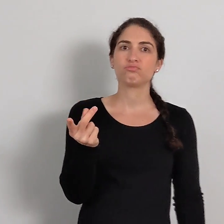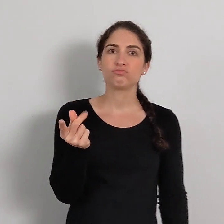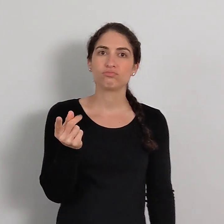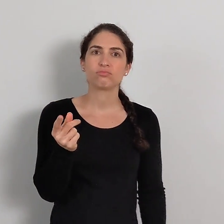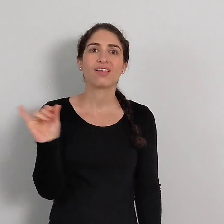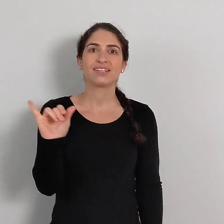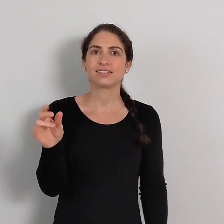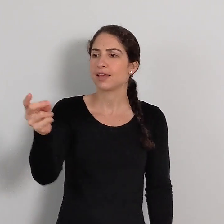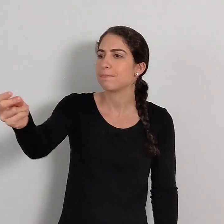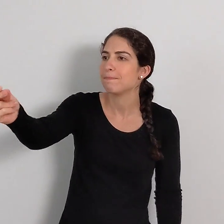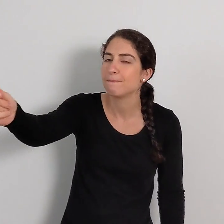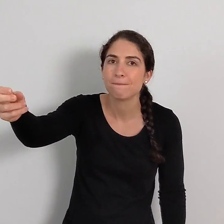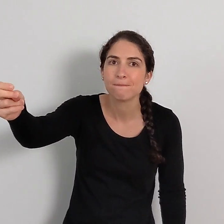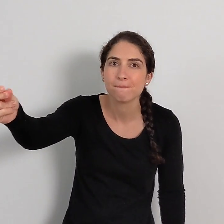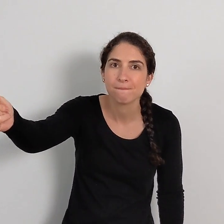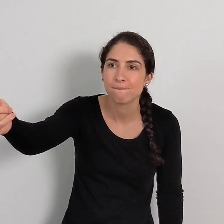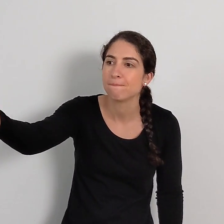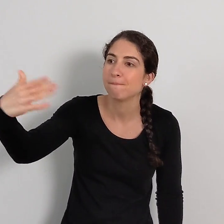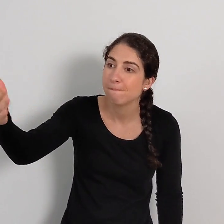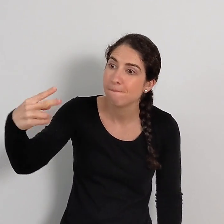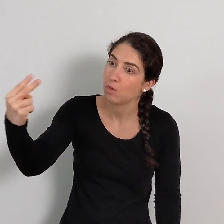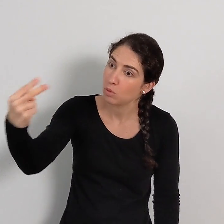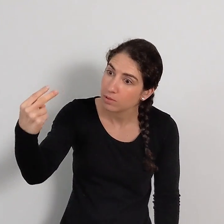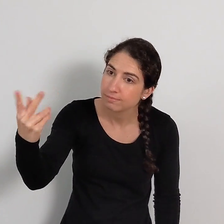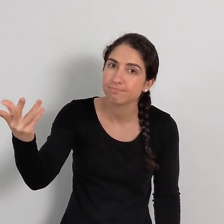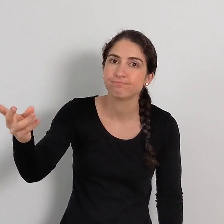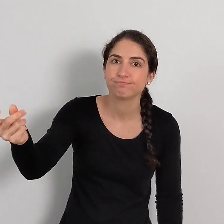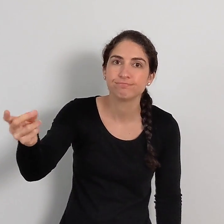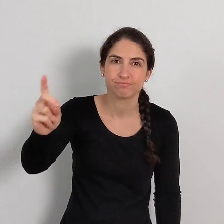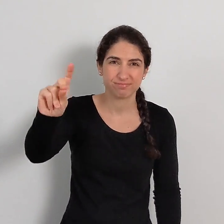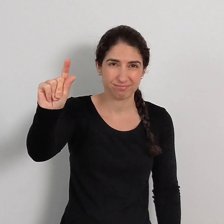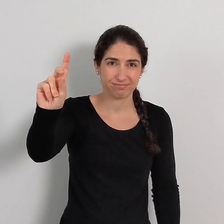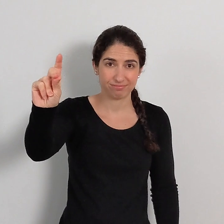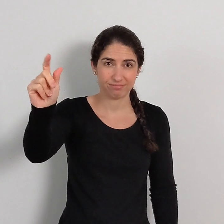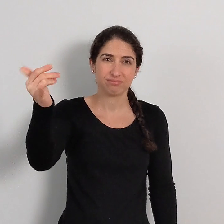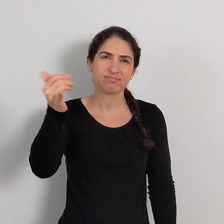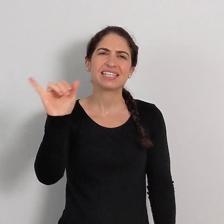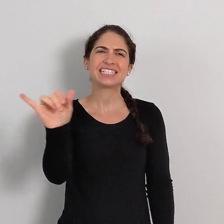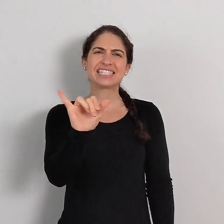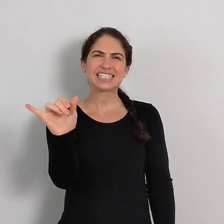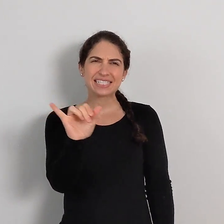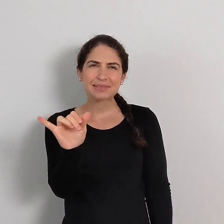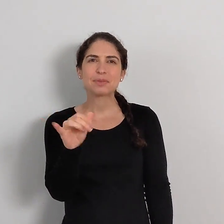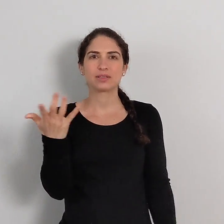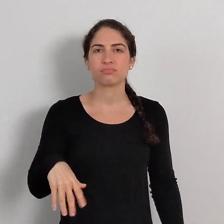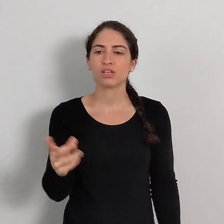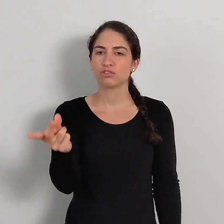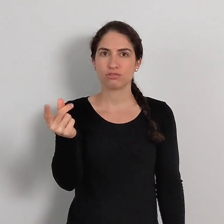DOG. It's kind of like you're snapping at a dog, to say "come here" or "look at me". Similar.